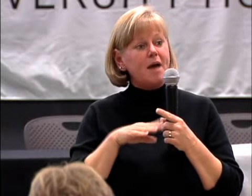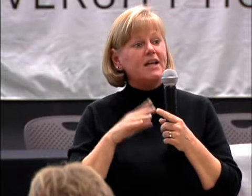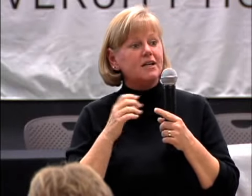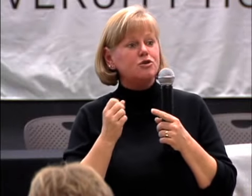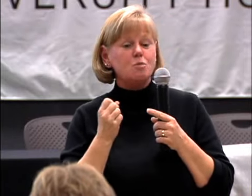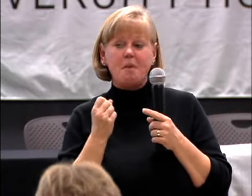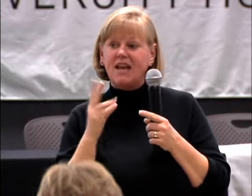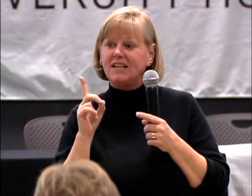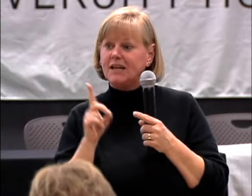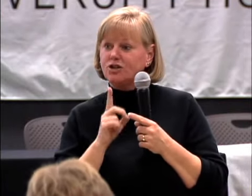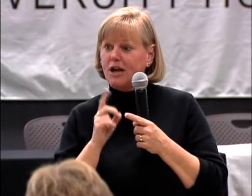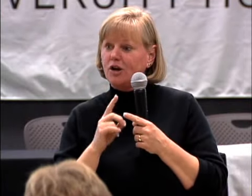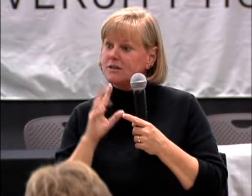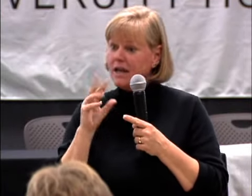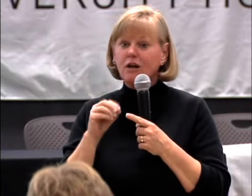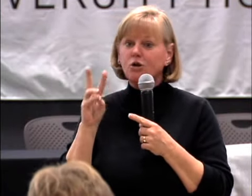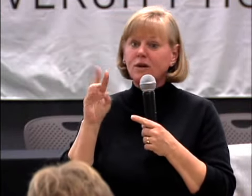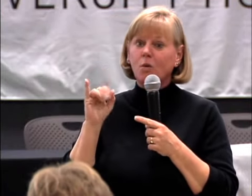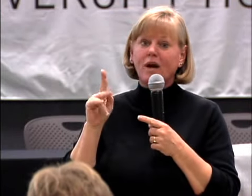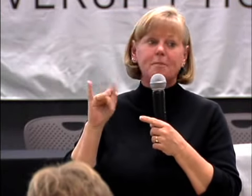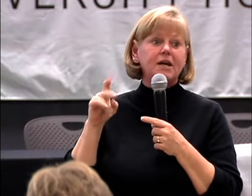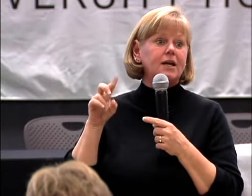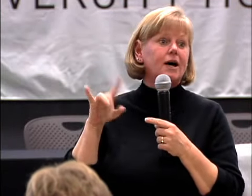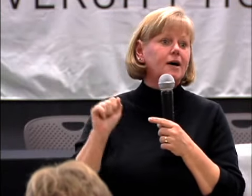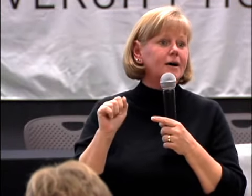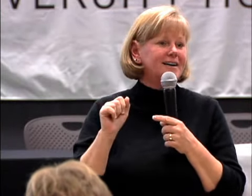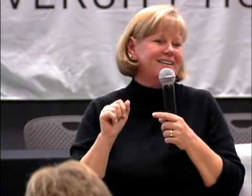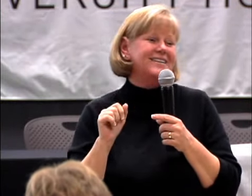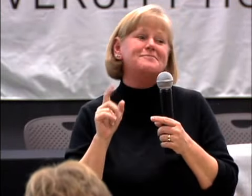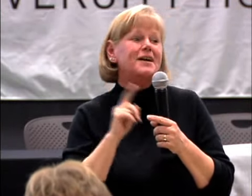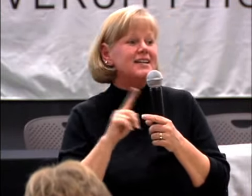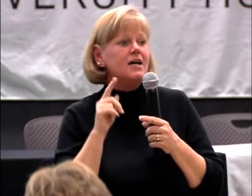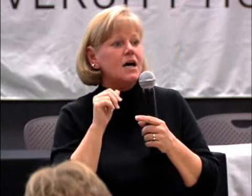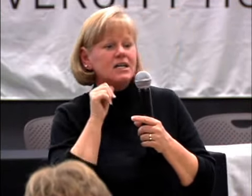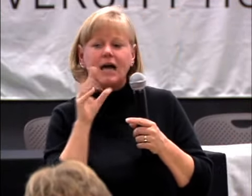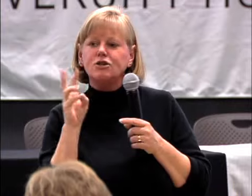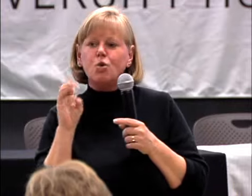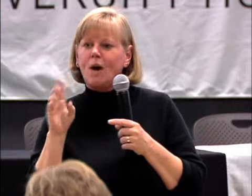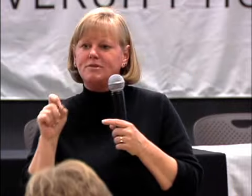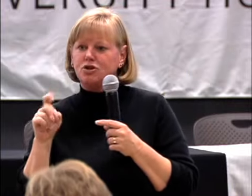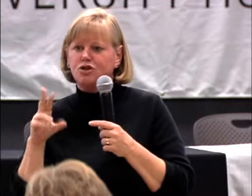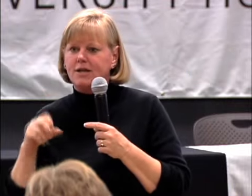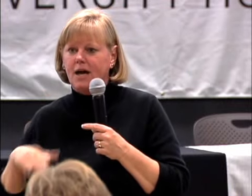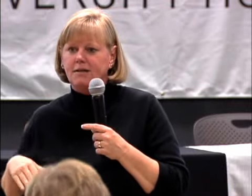WE HAVE MADE IT INTO MANY DICTIONARIES INCLUDING WIKIPEDIA BUT NOT INTO